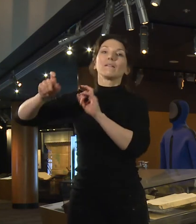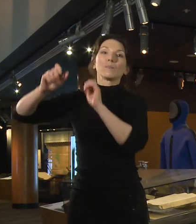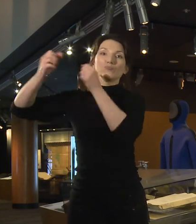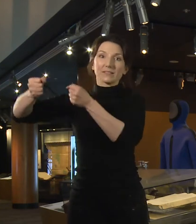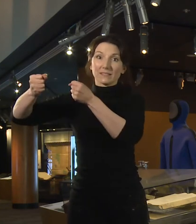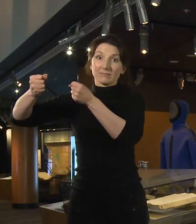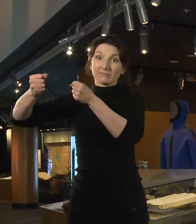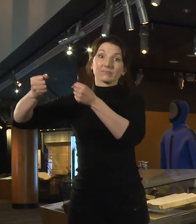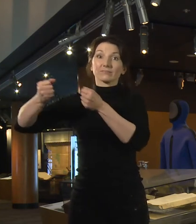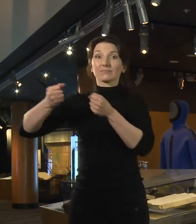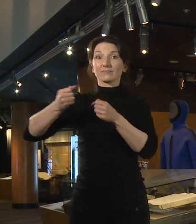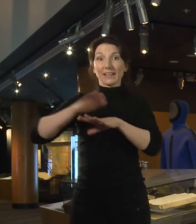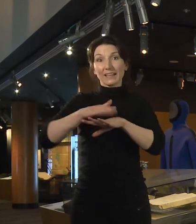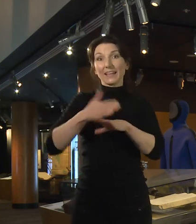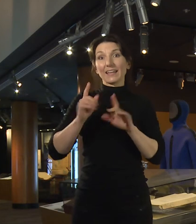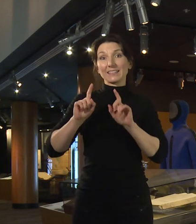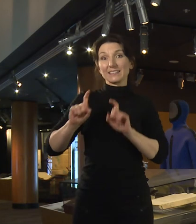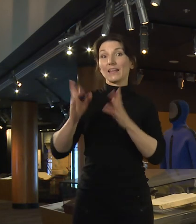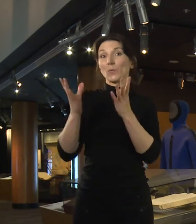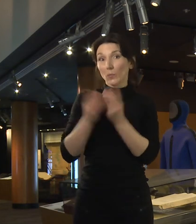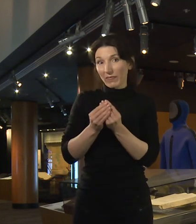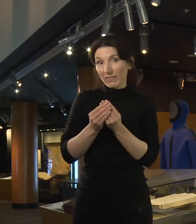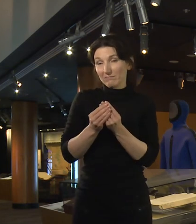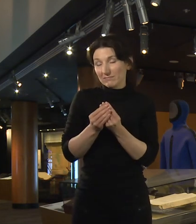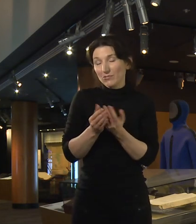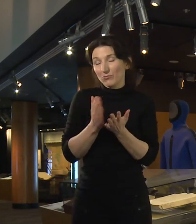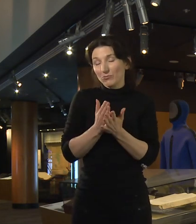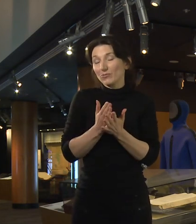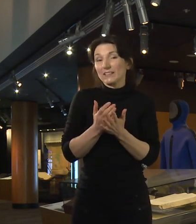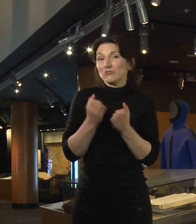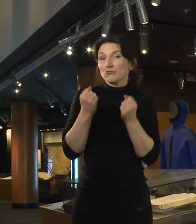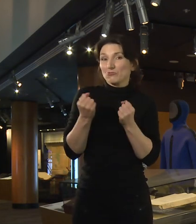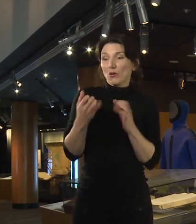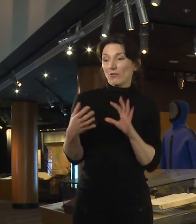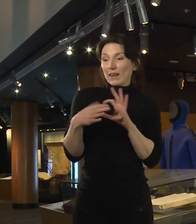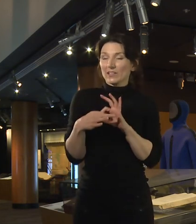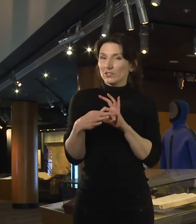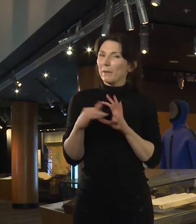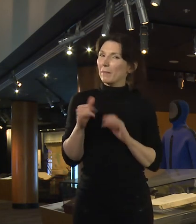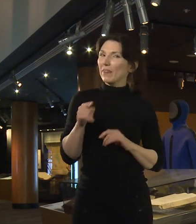faithful cat and maybe that’s why Captain Flinders ended up writing an